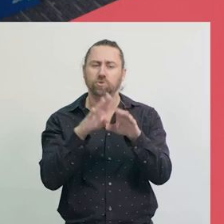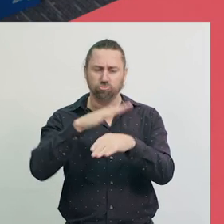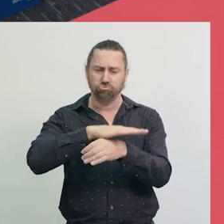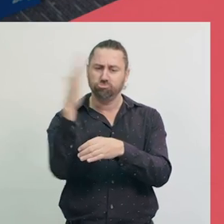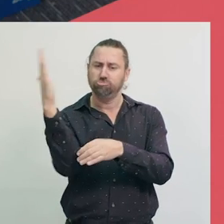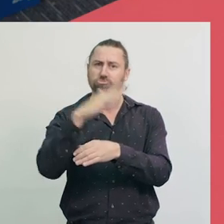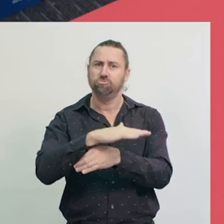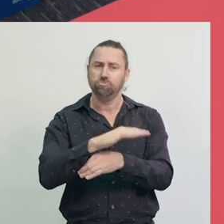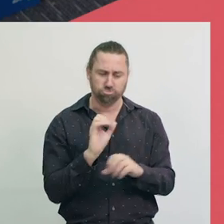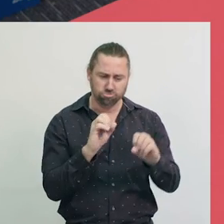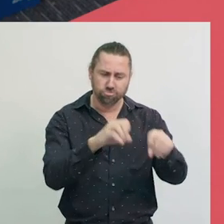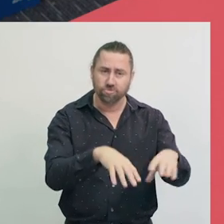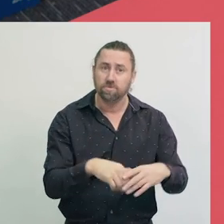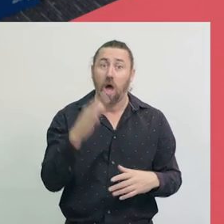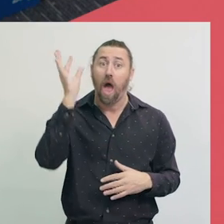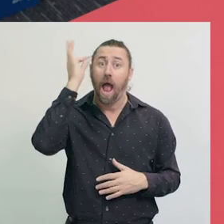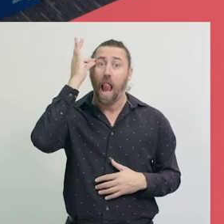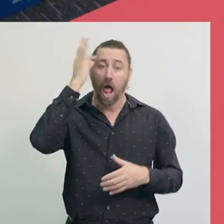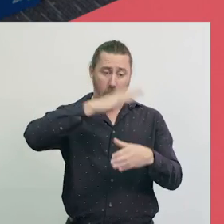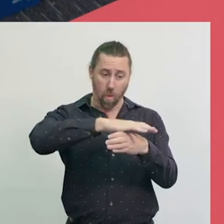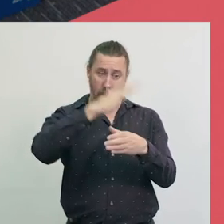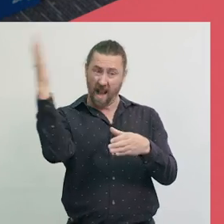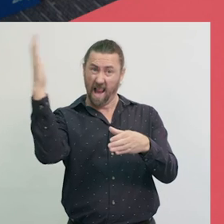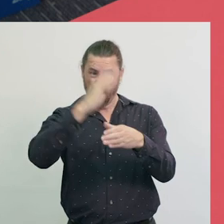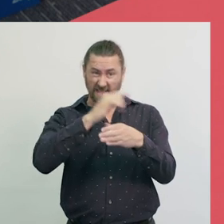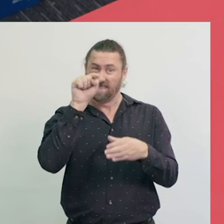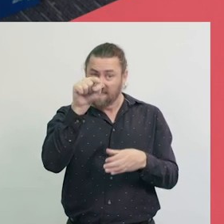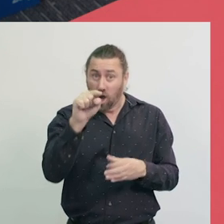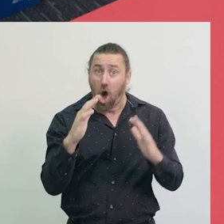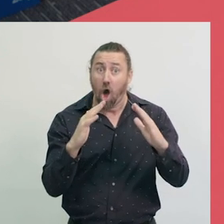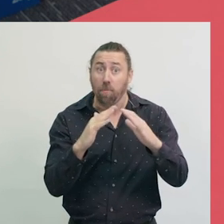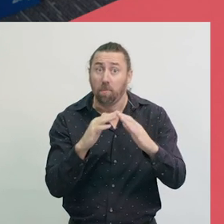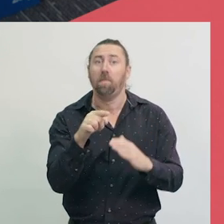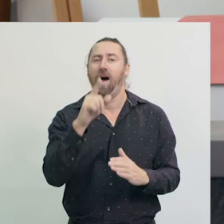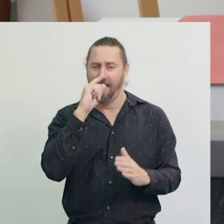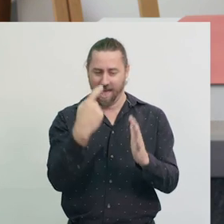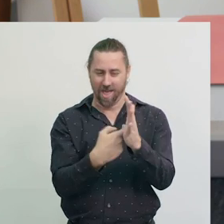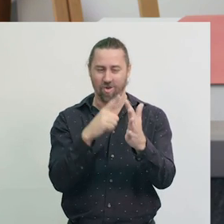The one with the yellow lid is for the materials that can be recycled.